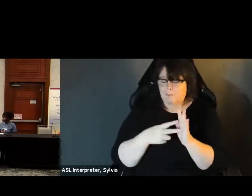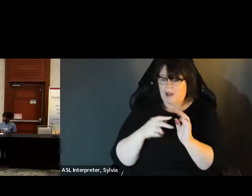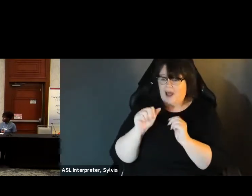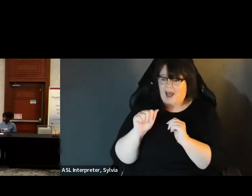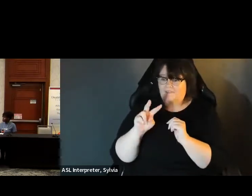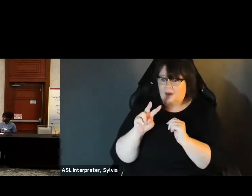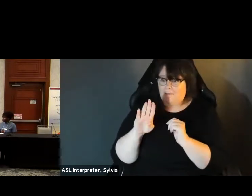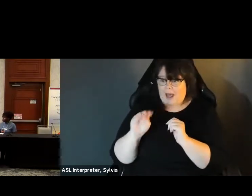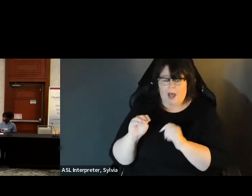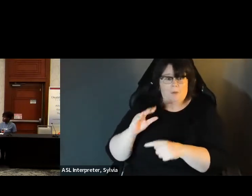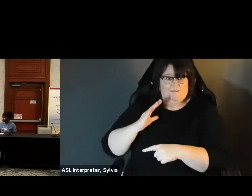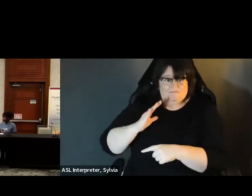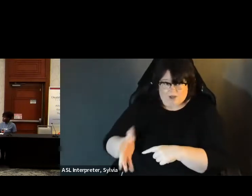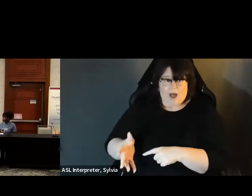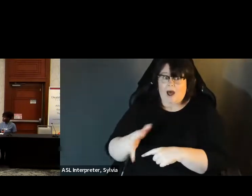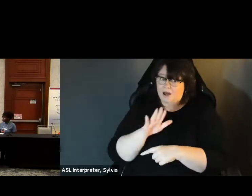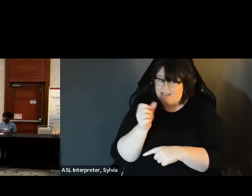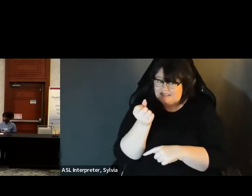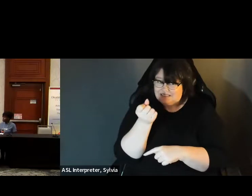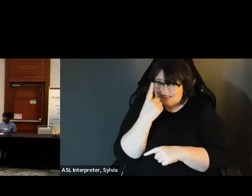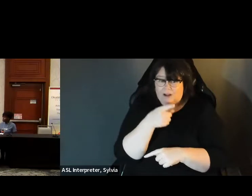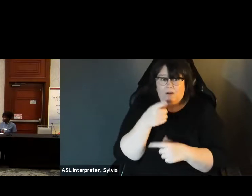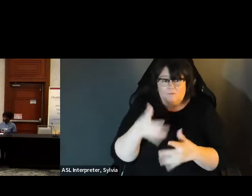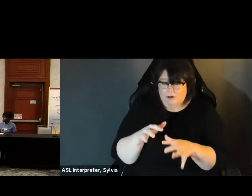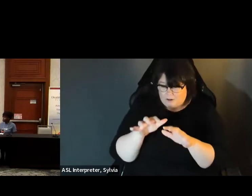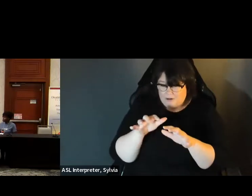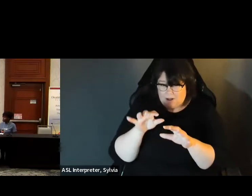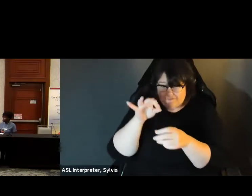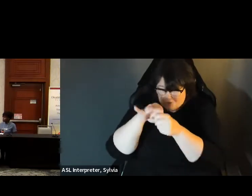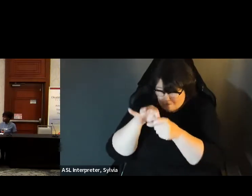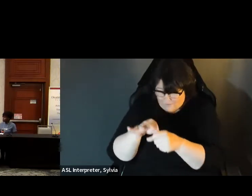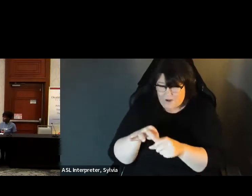But right now you have to print the completed ballot, and then mail it, or put it in a dropbox.